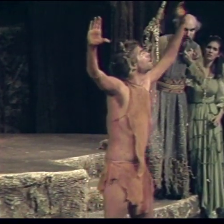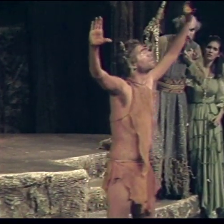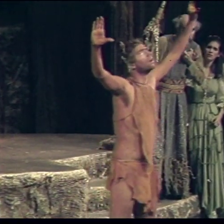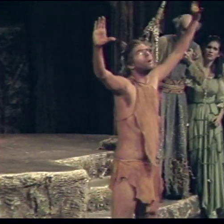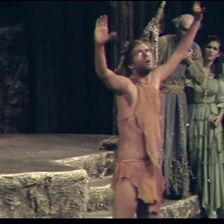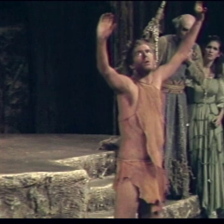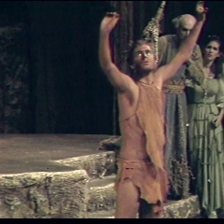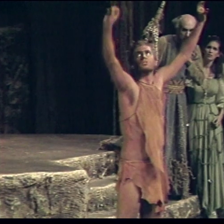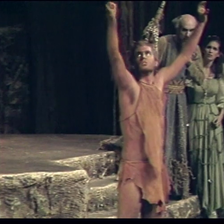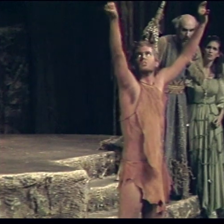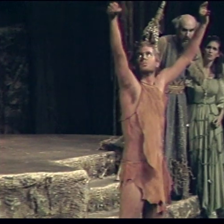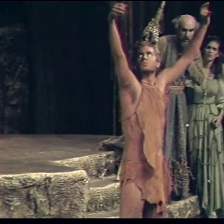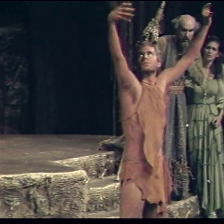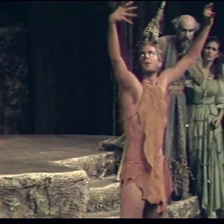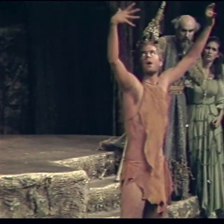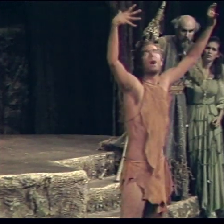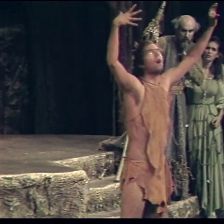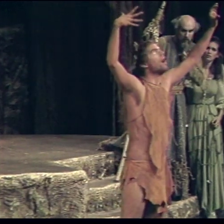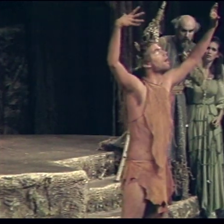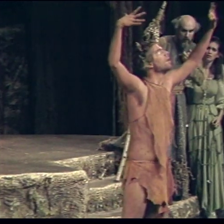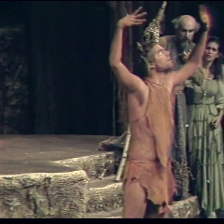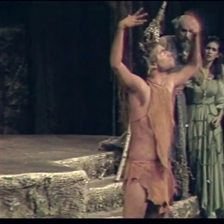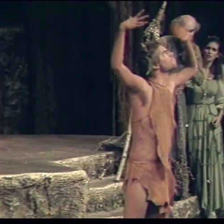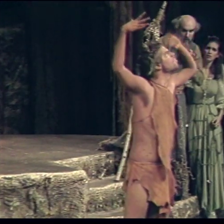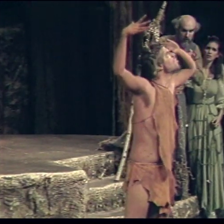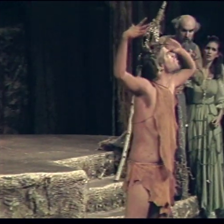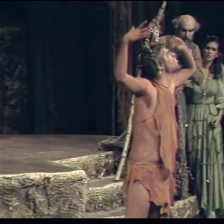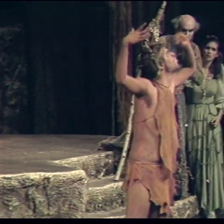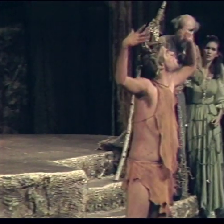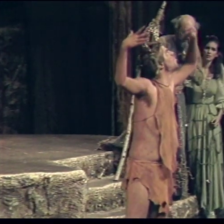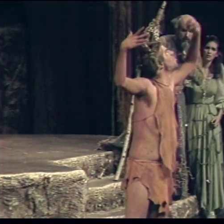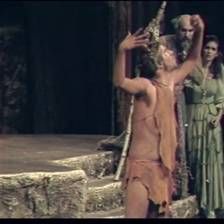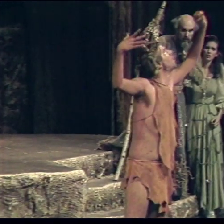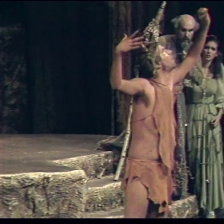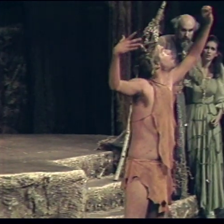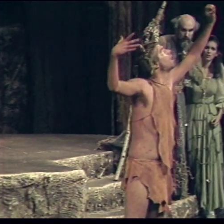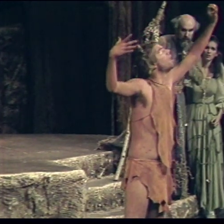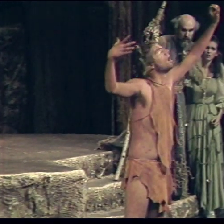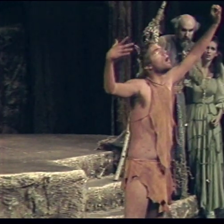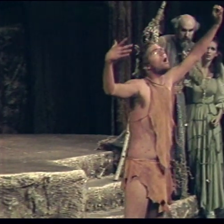It still makes me wonder! But in any case, it was a great experience.